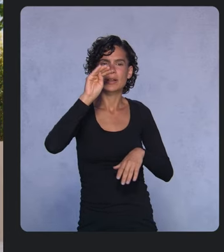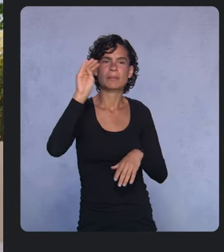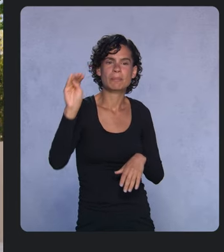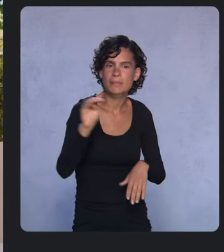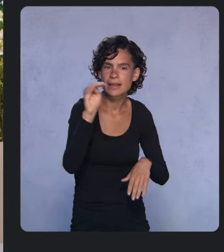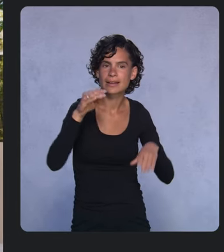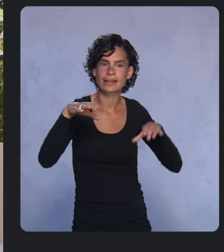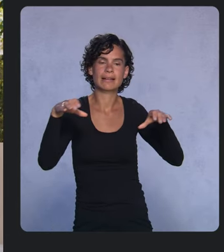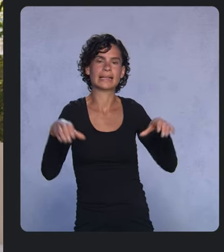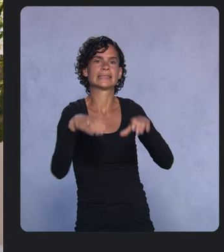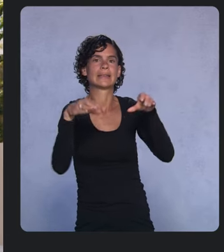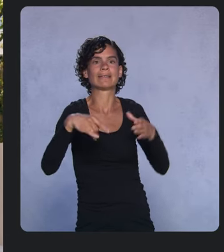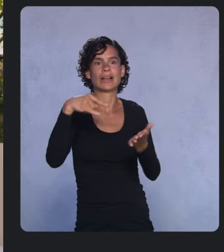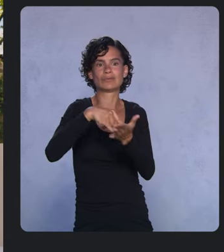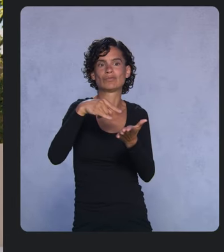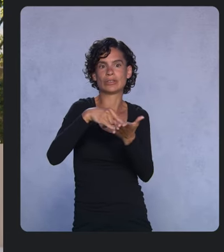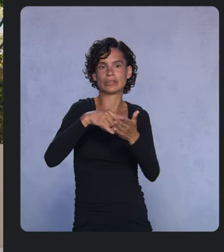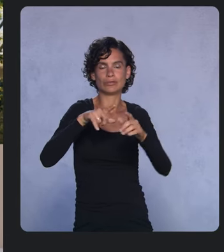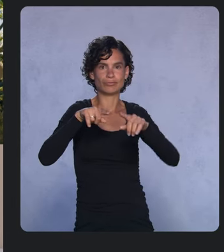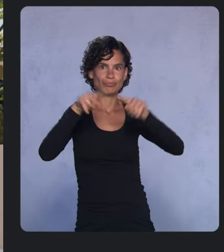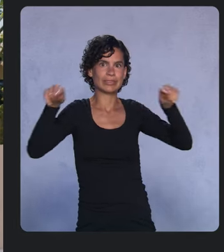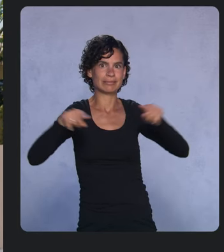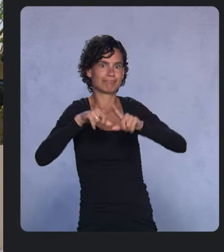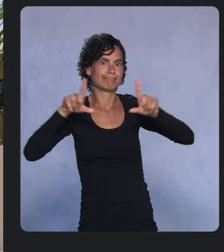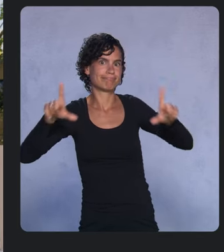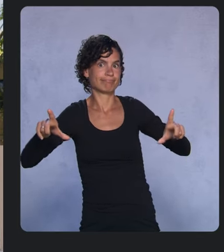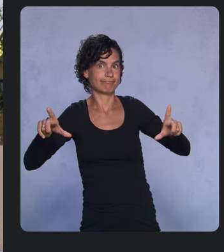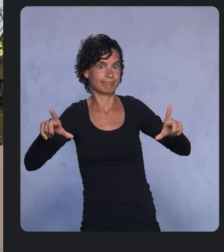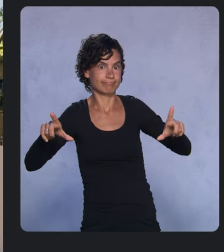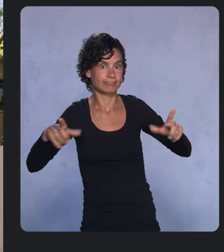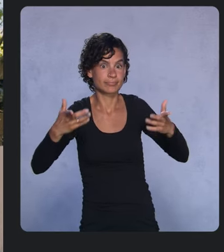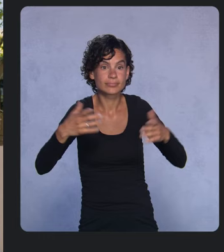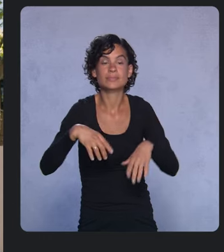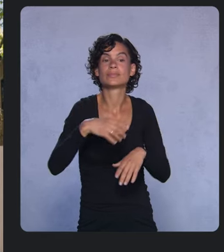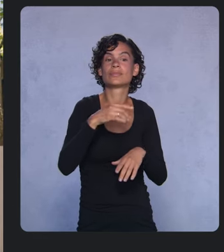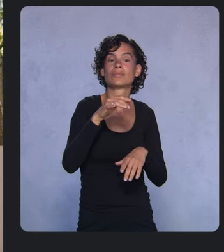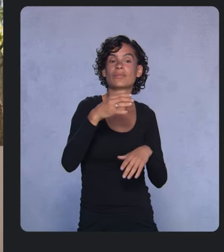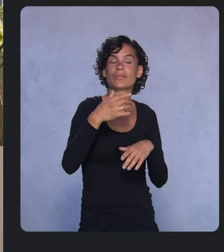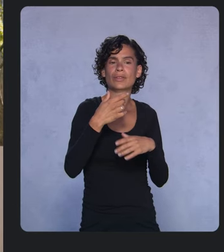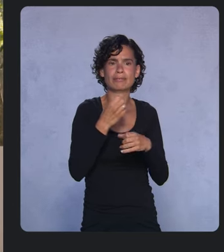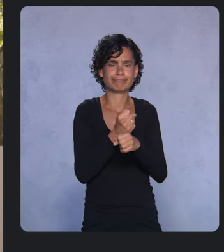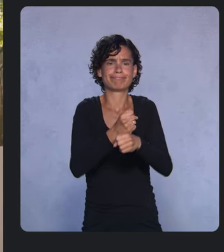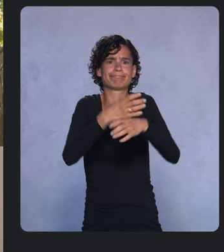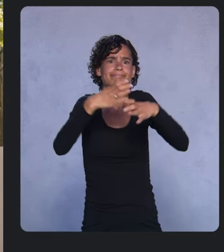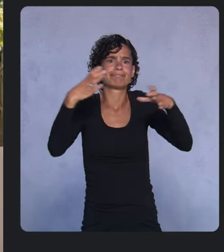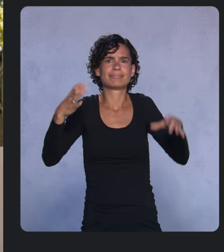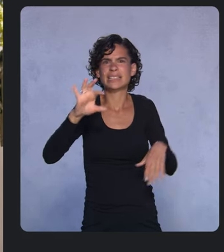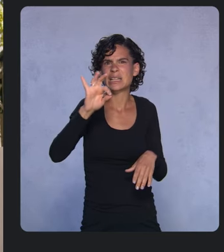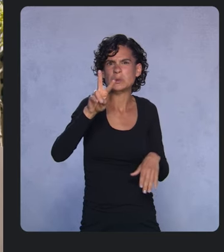Last year, Chrome OS grew 92% year over year, five times the rate of the PC market,